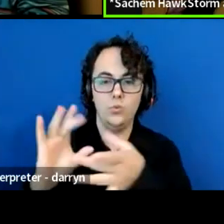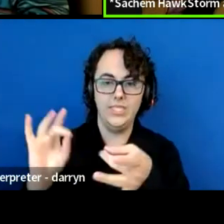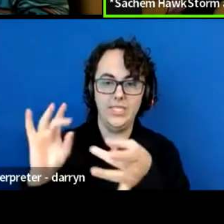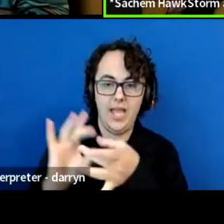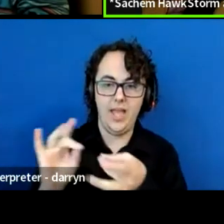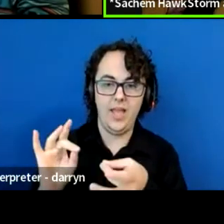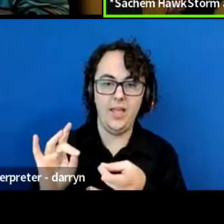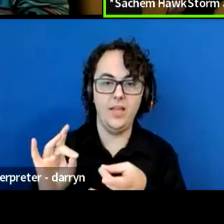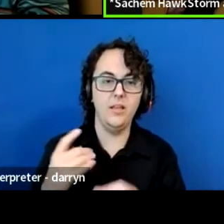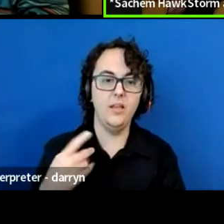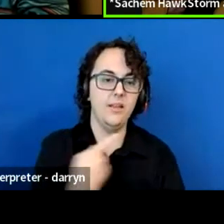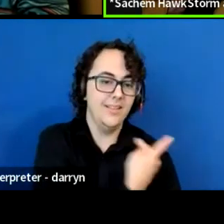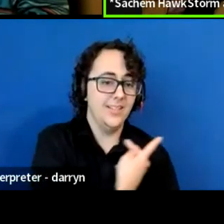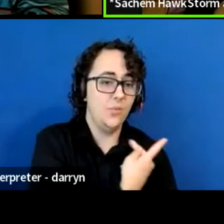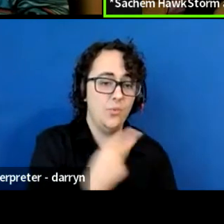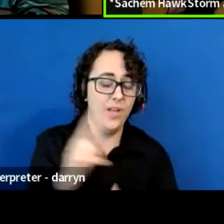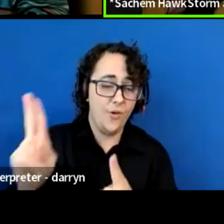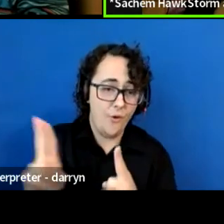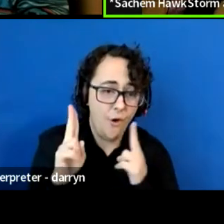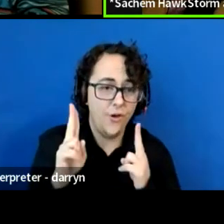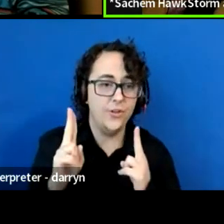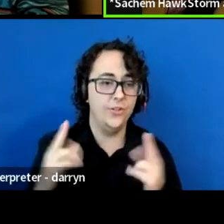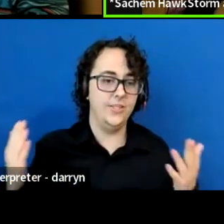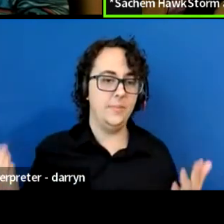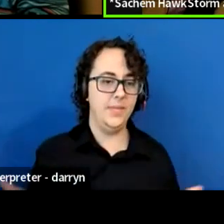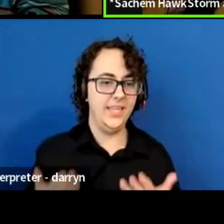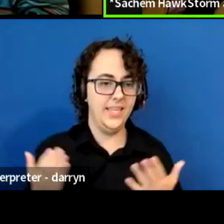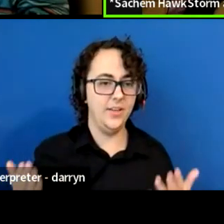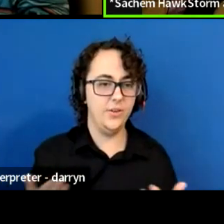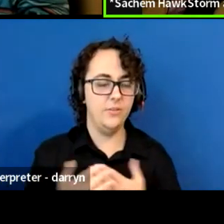we're very honored to be here and it's always good